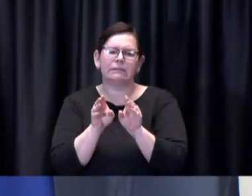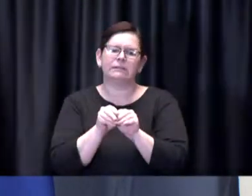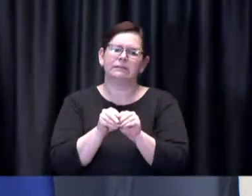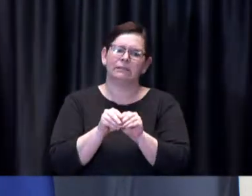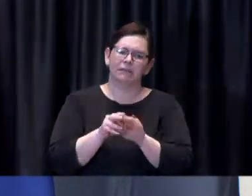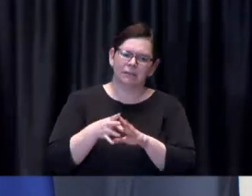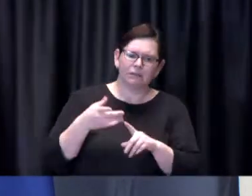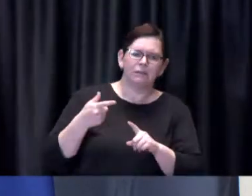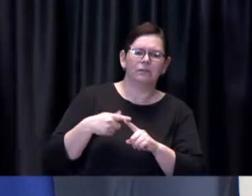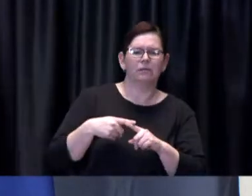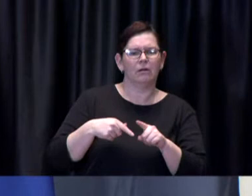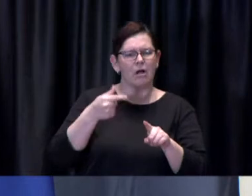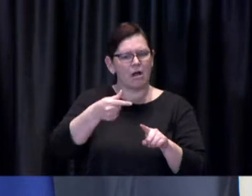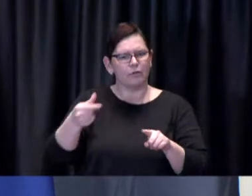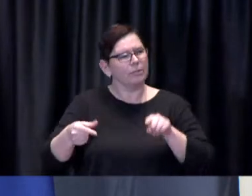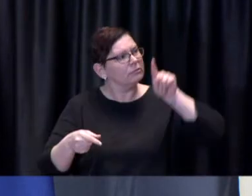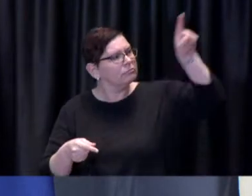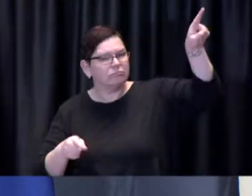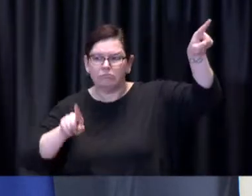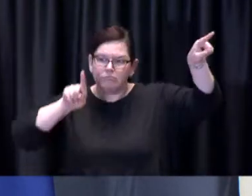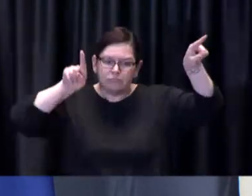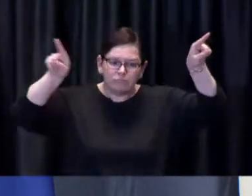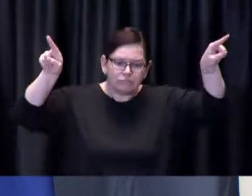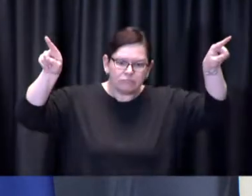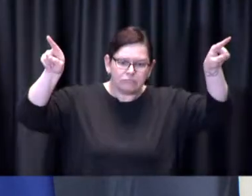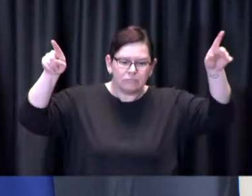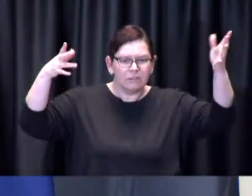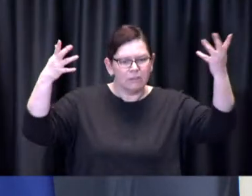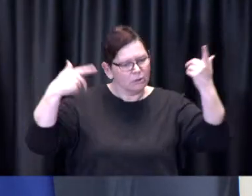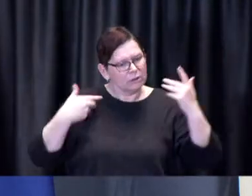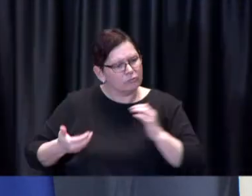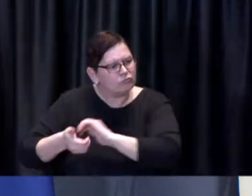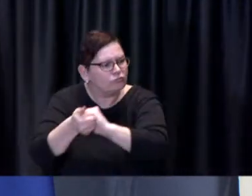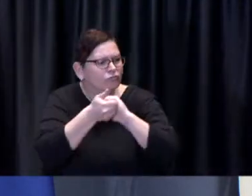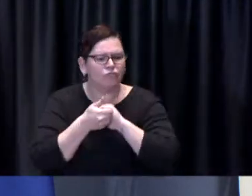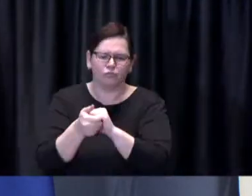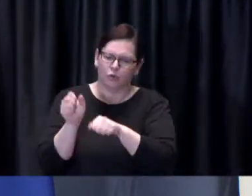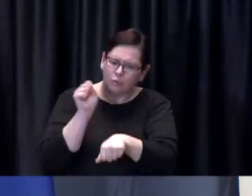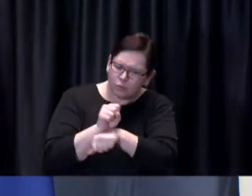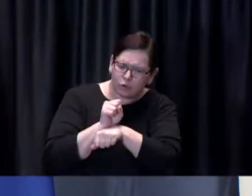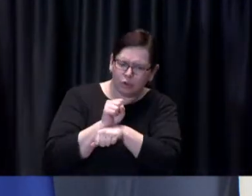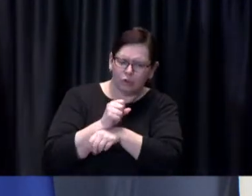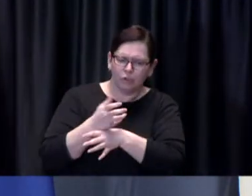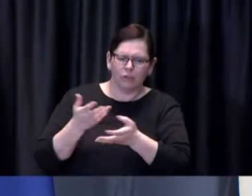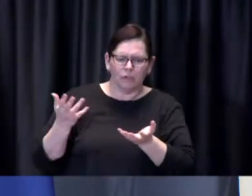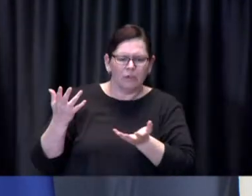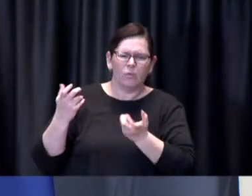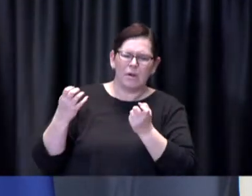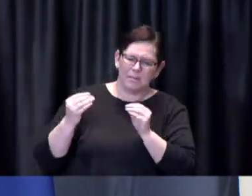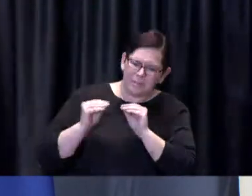to work together to make sure reliable and increased supplies of vaccine doses are available to our region